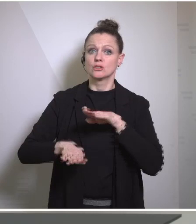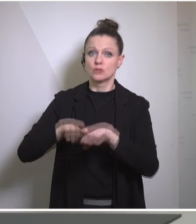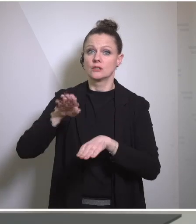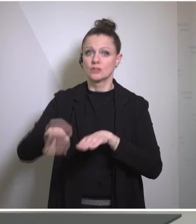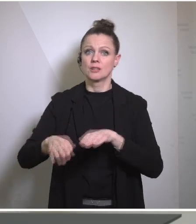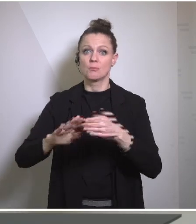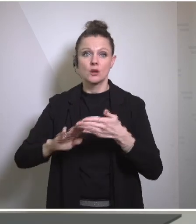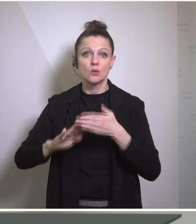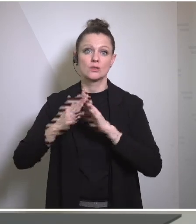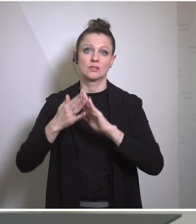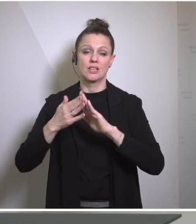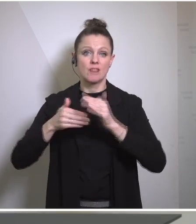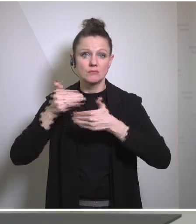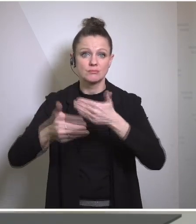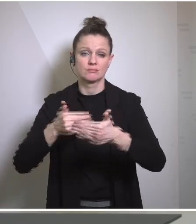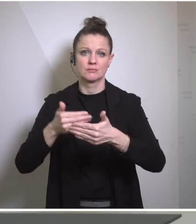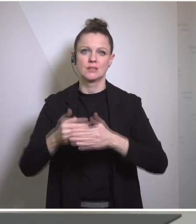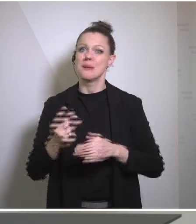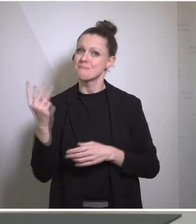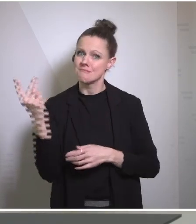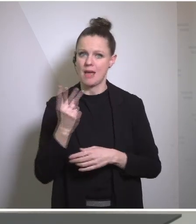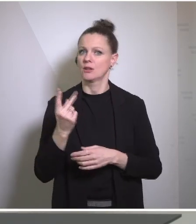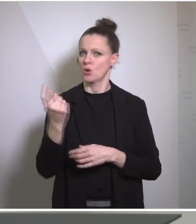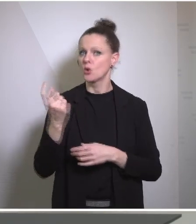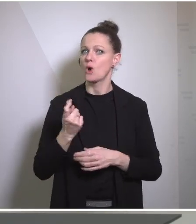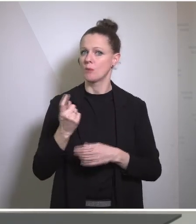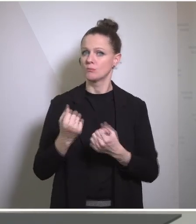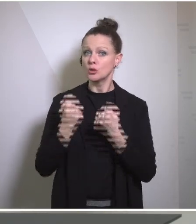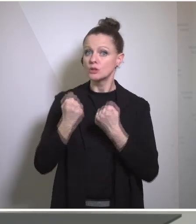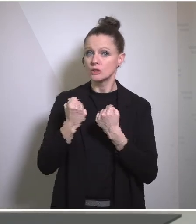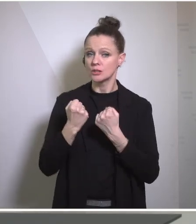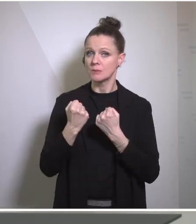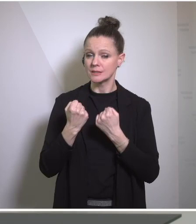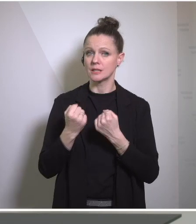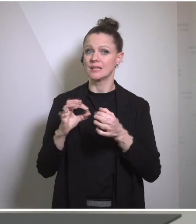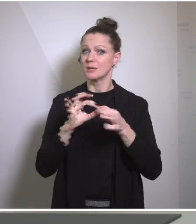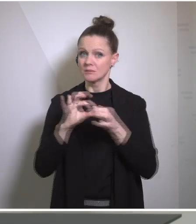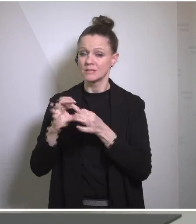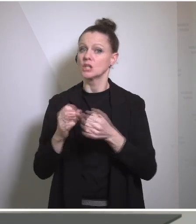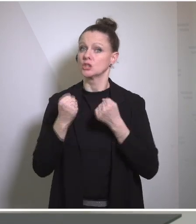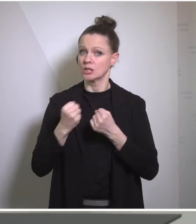efforts by both Kosovo and Serbia to stabilize the relationship and to move down that path,